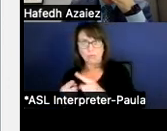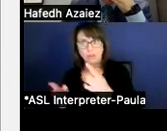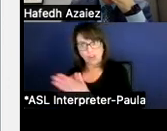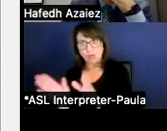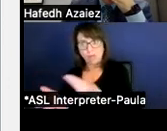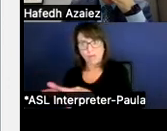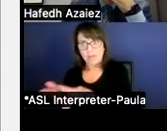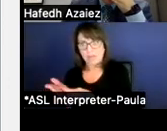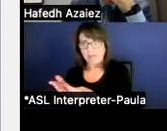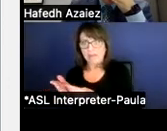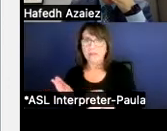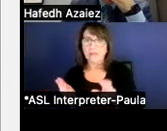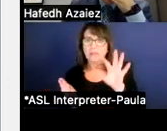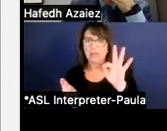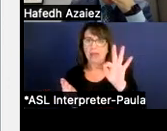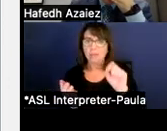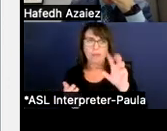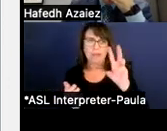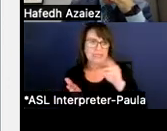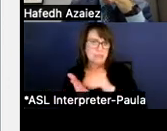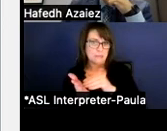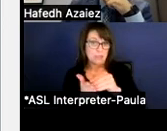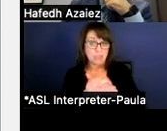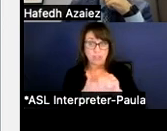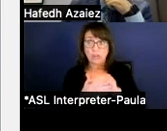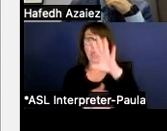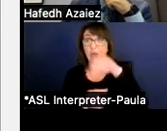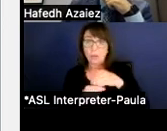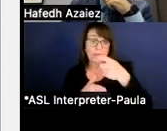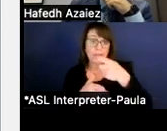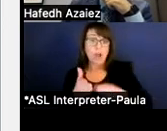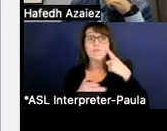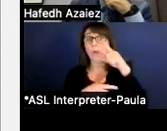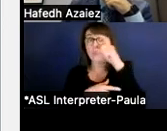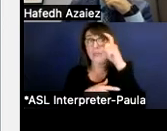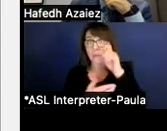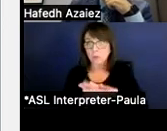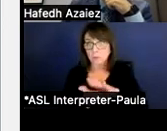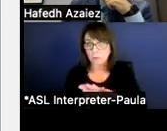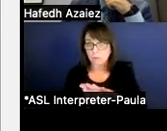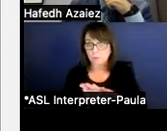There's a tune of 9.6 million, including the cost for summer school. The last line on the chart shows